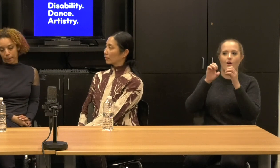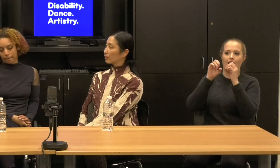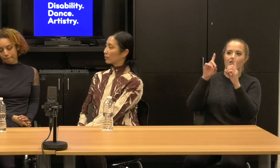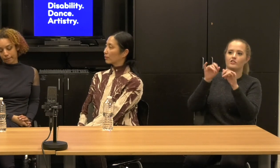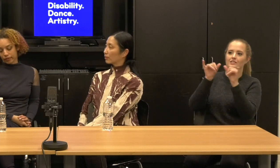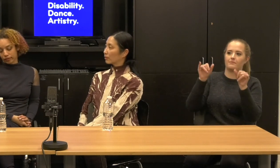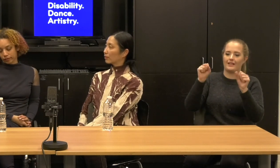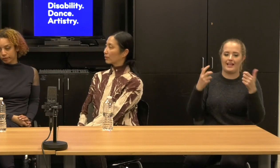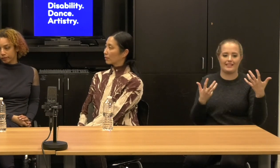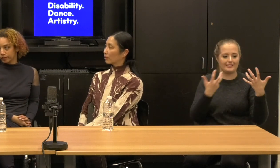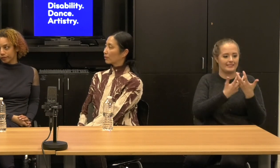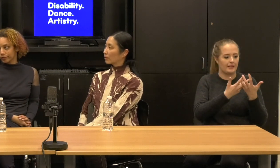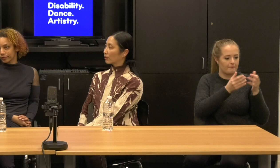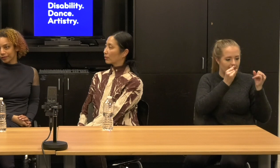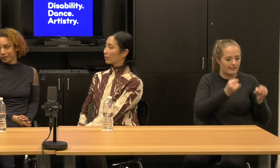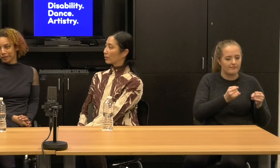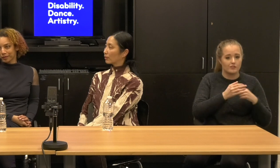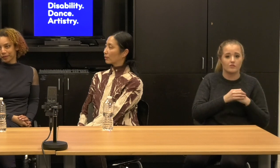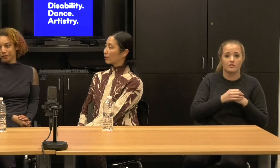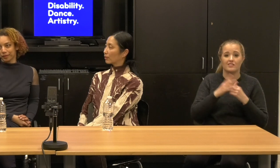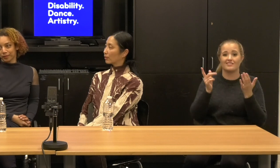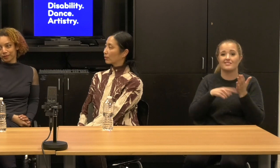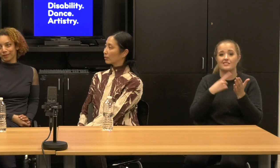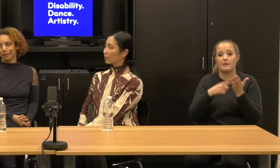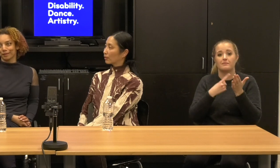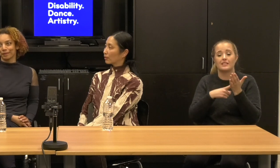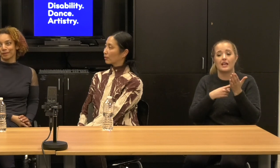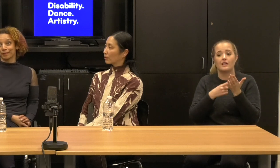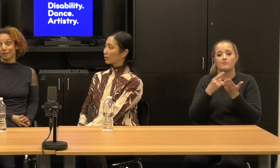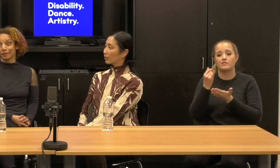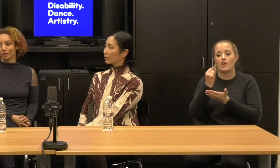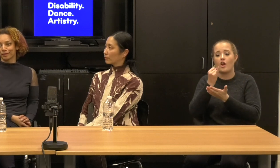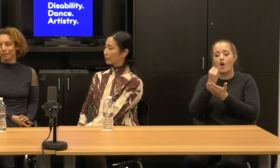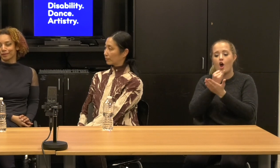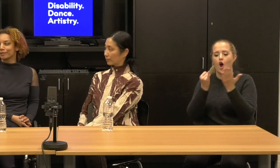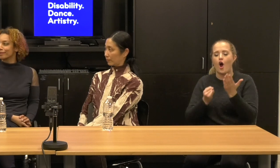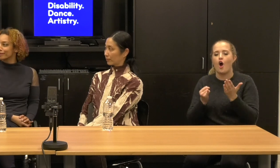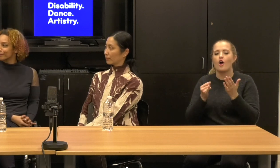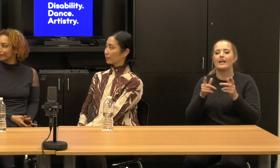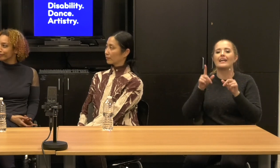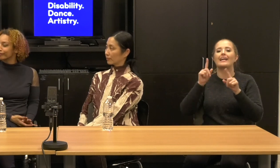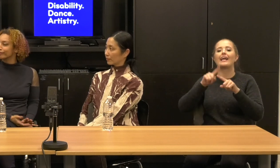Right. And sometimes the arts is imagined as having no outcome or no measurable outcome and therefore